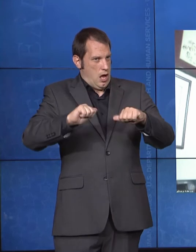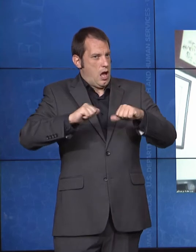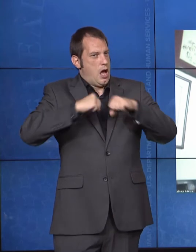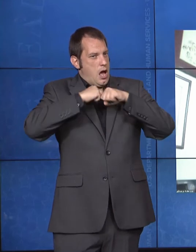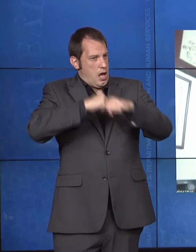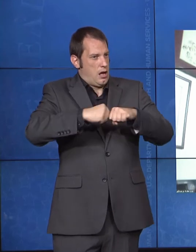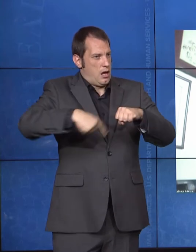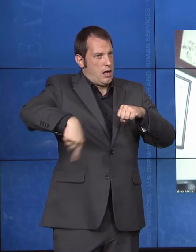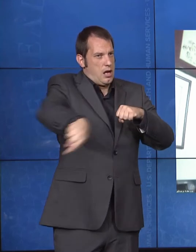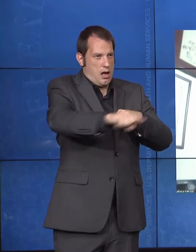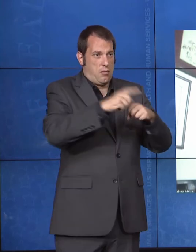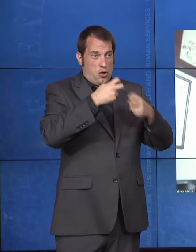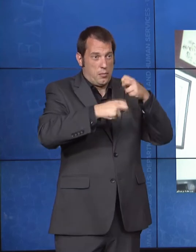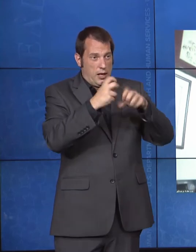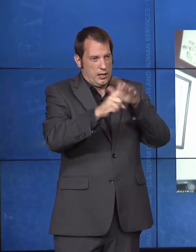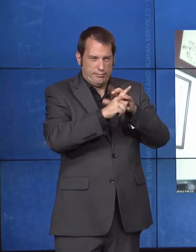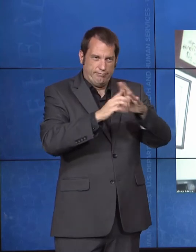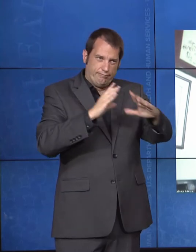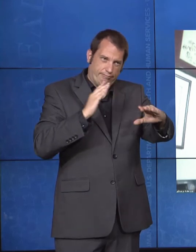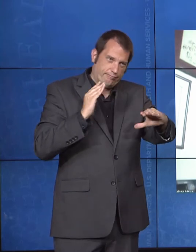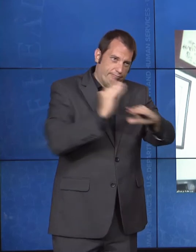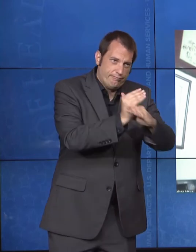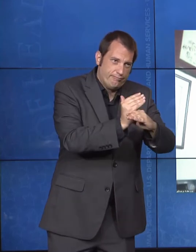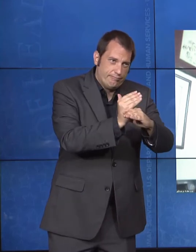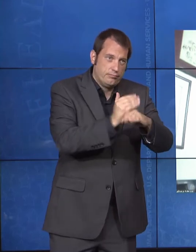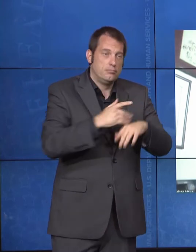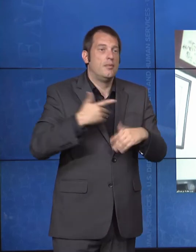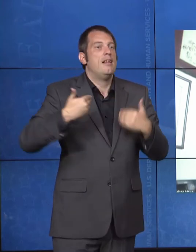fund the assistive technology programs. So much of what we do in that space has helped